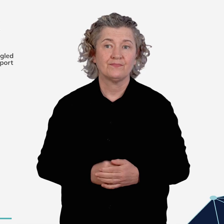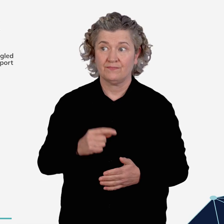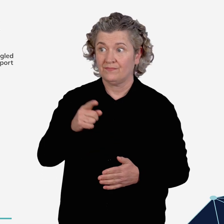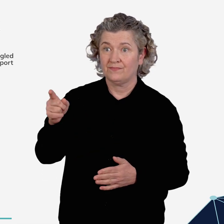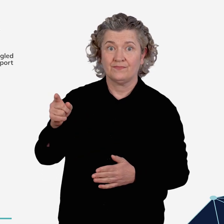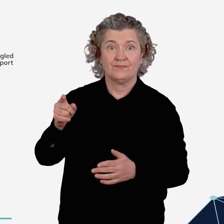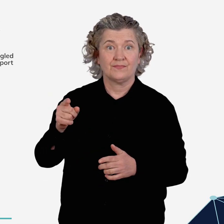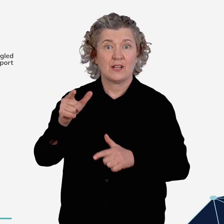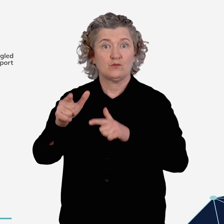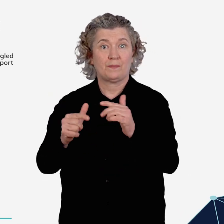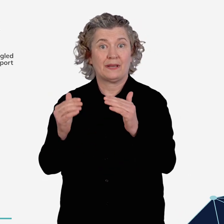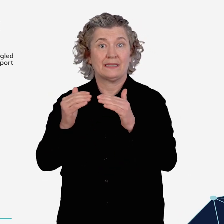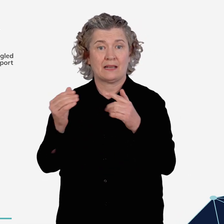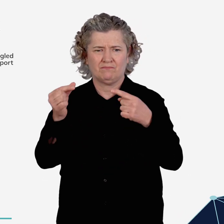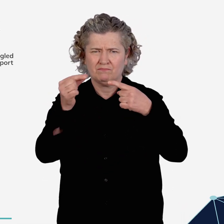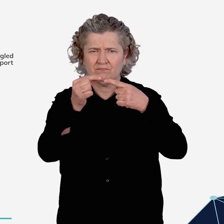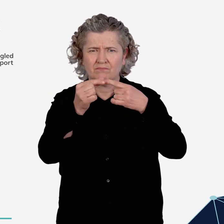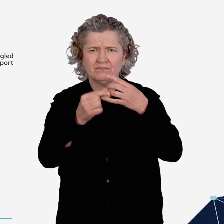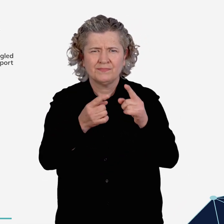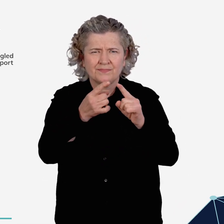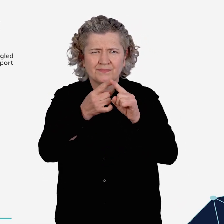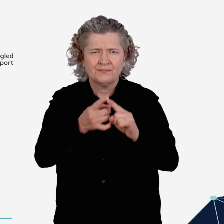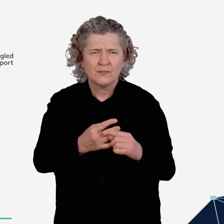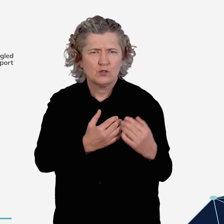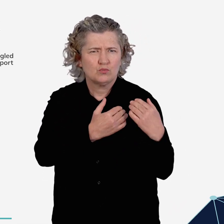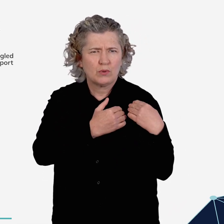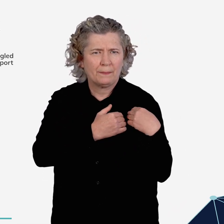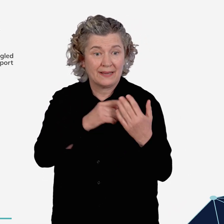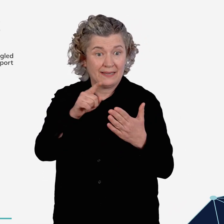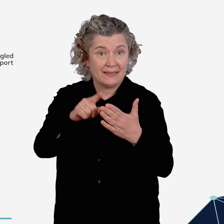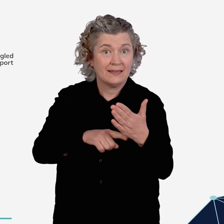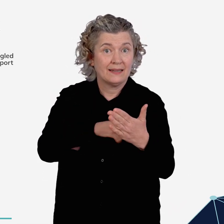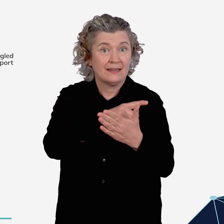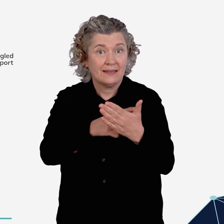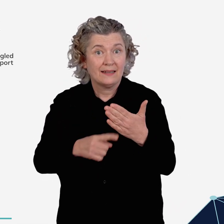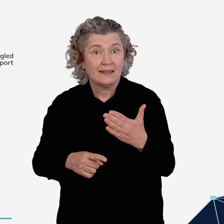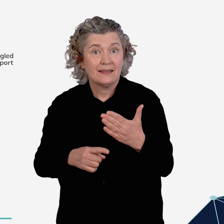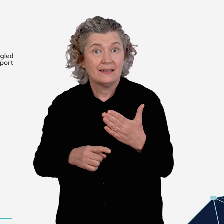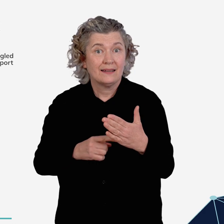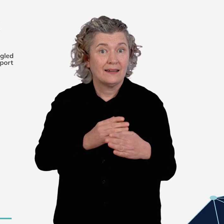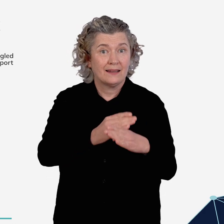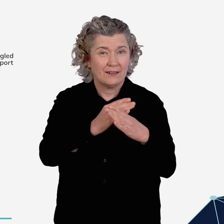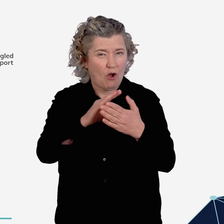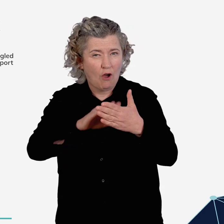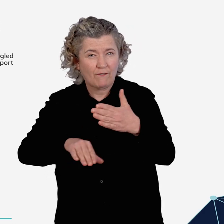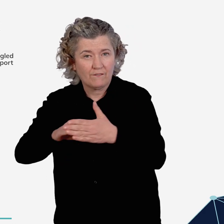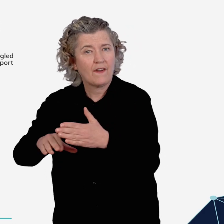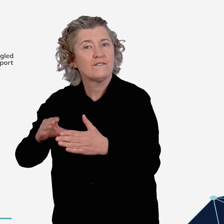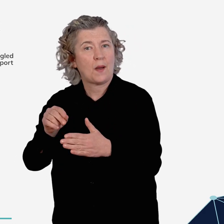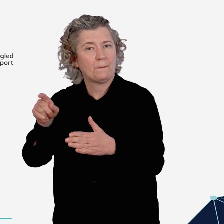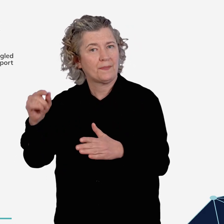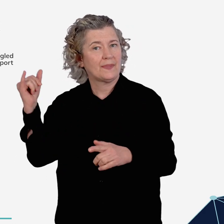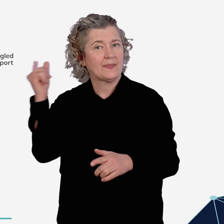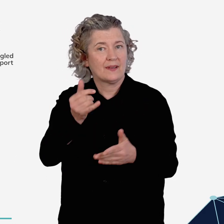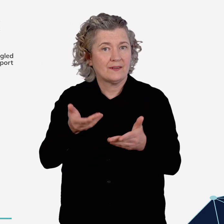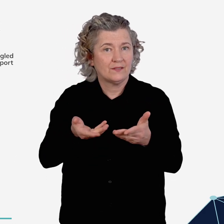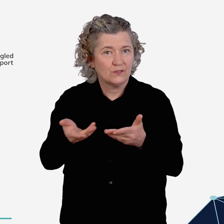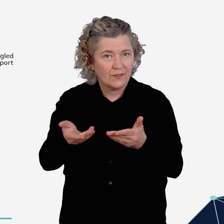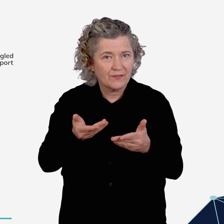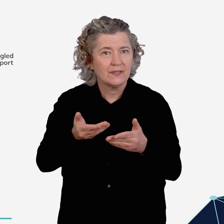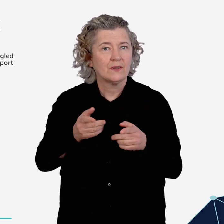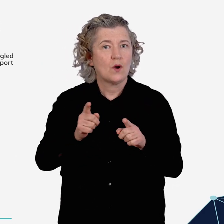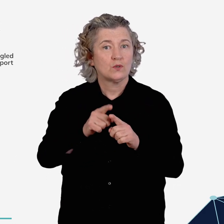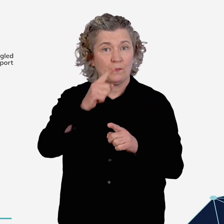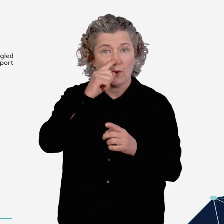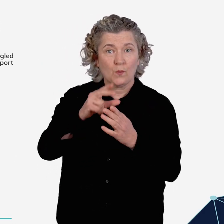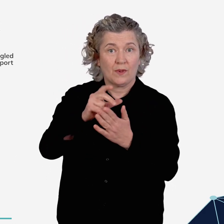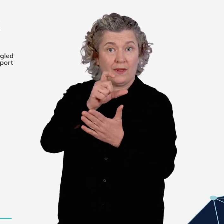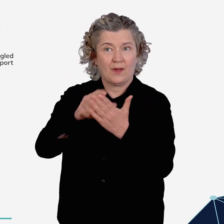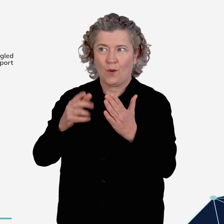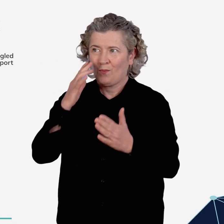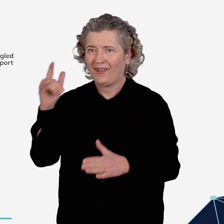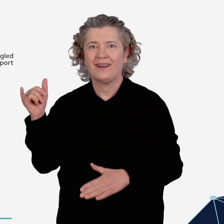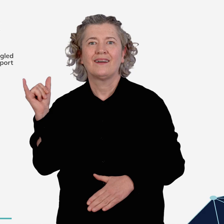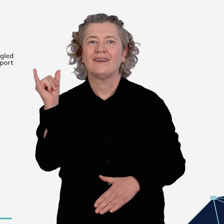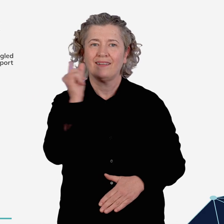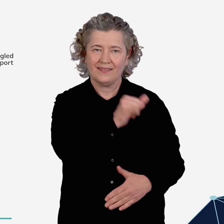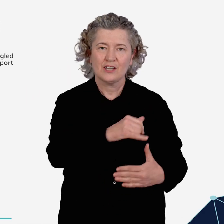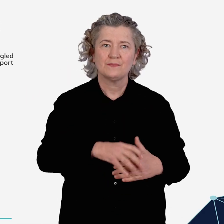Whilst the Transport Standards articulate specific responsibilities to remove discrimination from aviation services, people living with disability continue to encounter barriers when traveling by air.